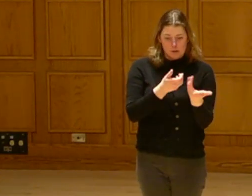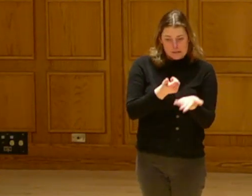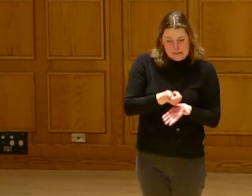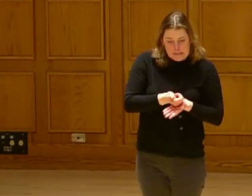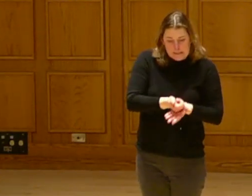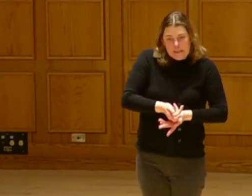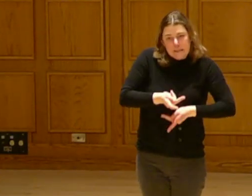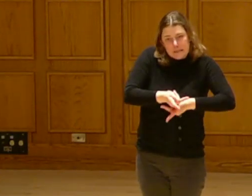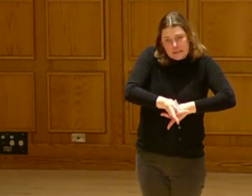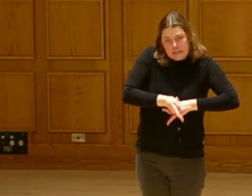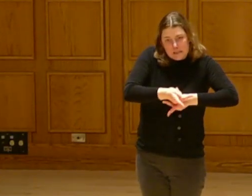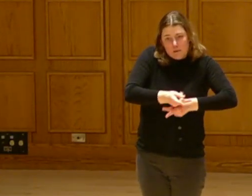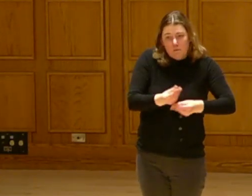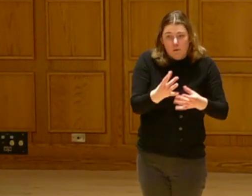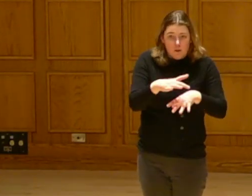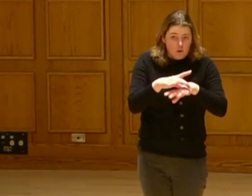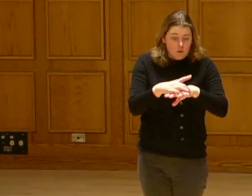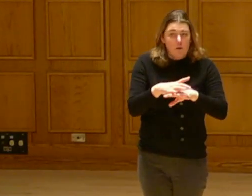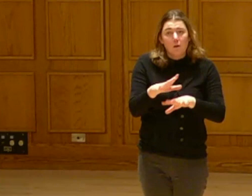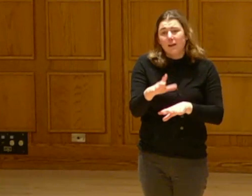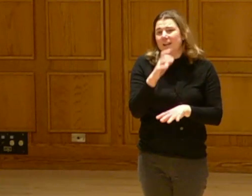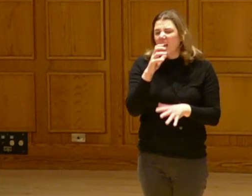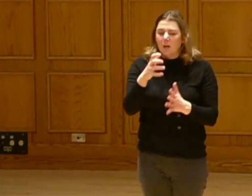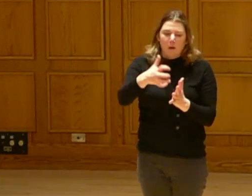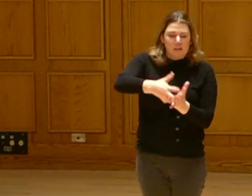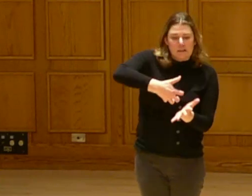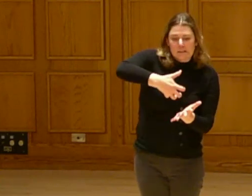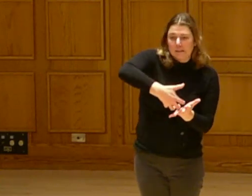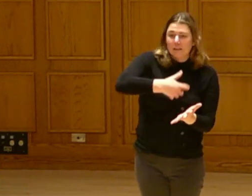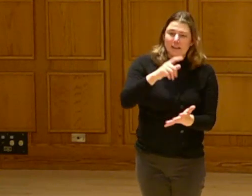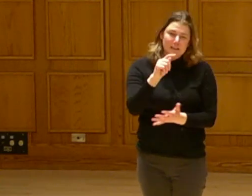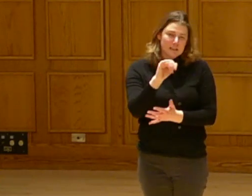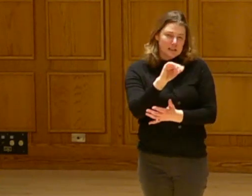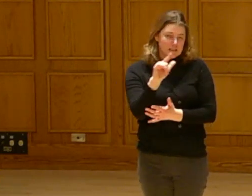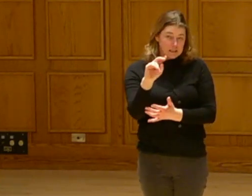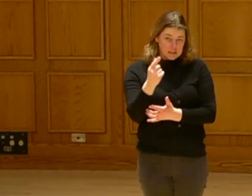of being able to steward the earth. It is not about tilling.